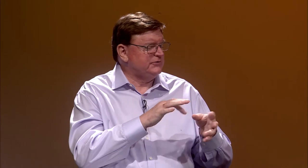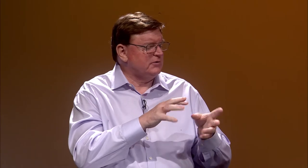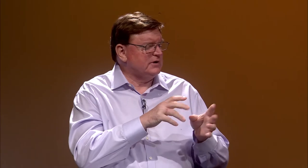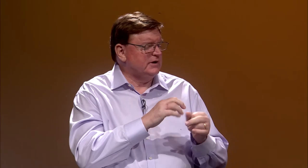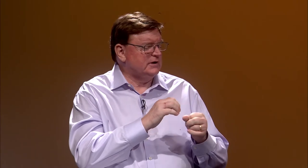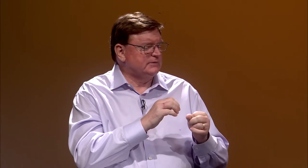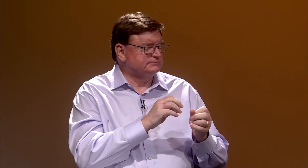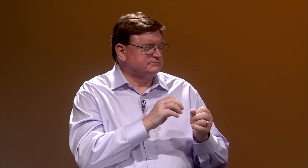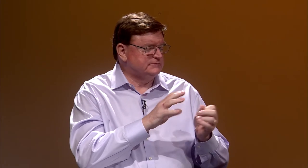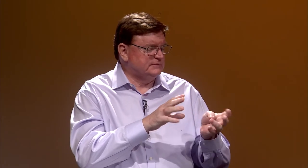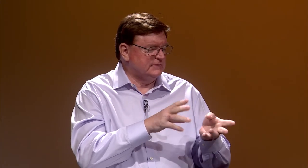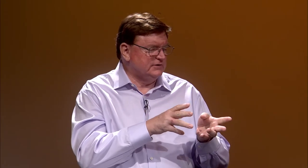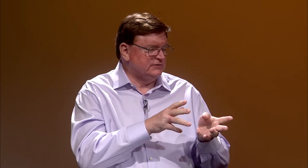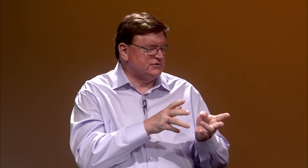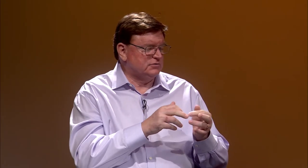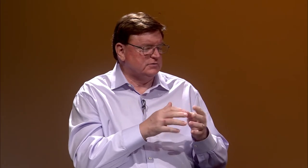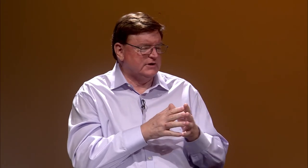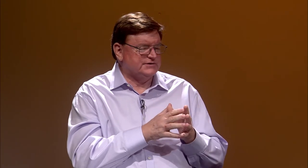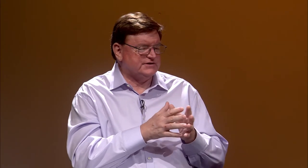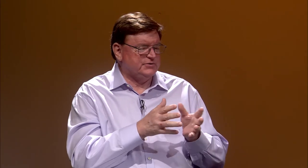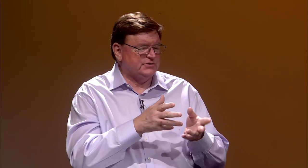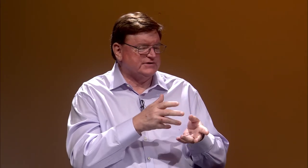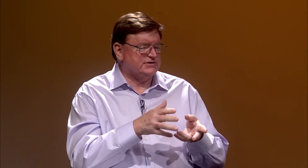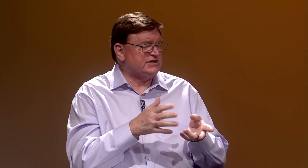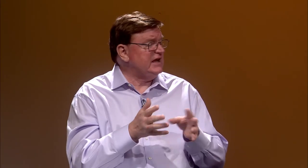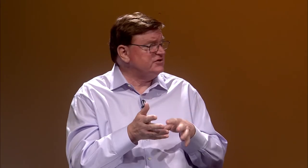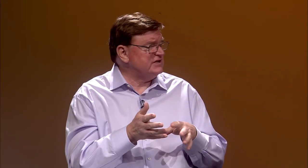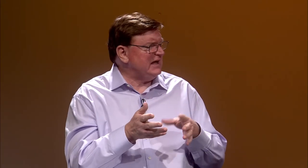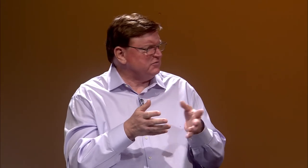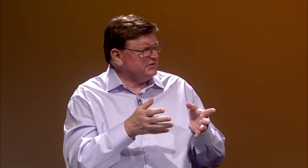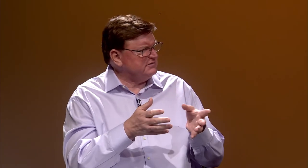I'm sorry, Individual Disabilities Education Act,